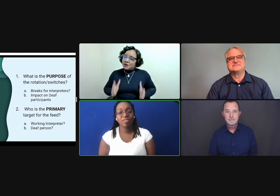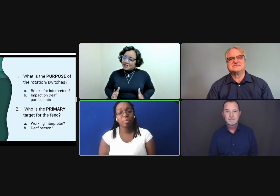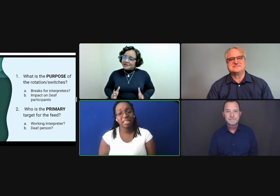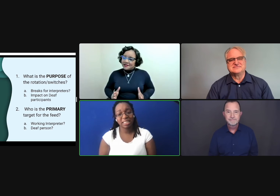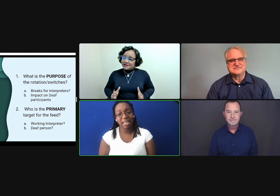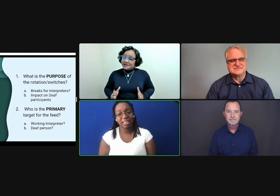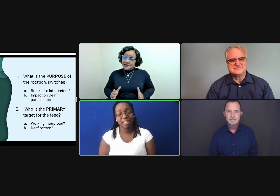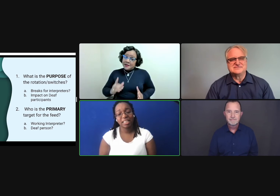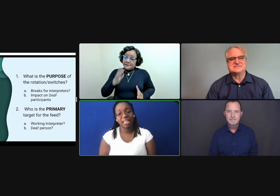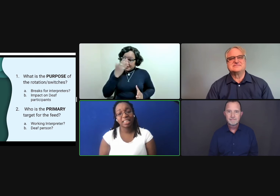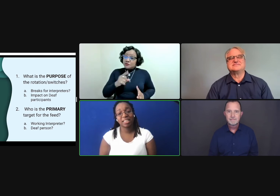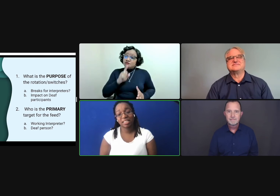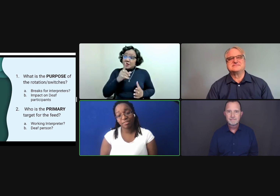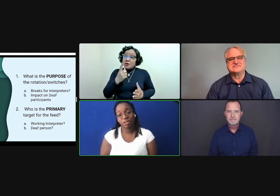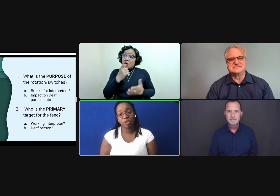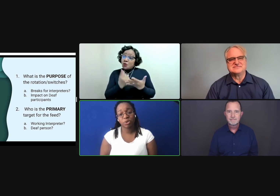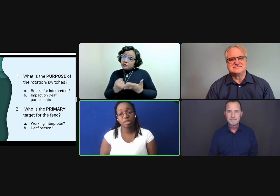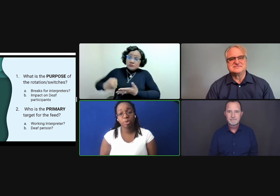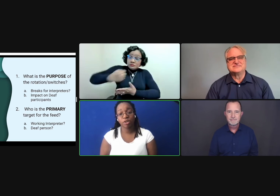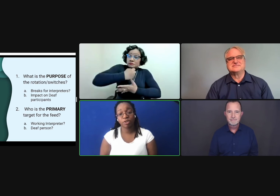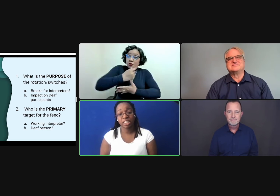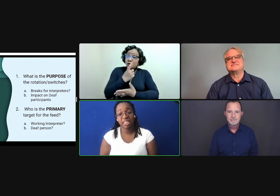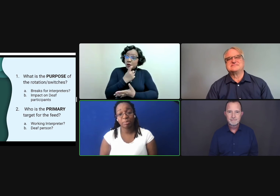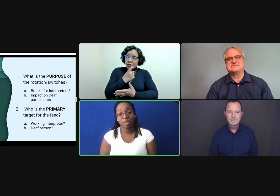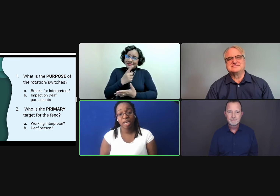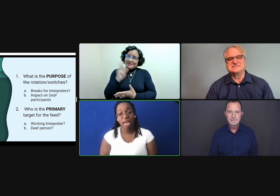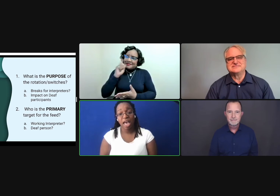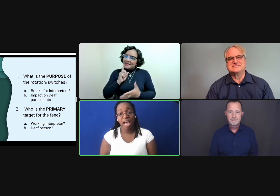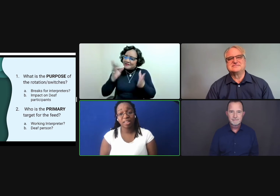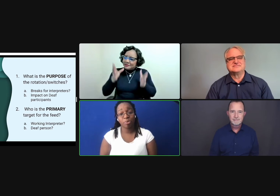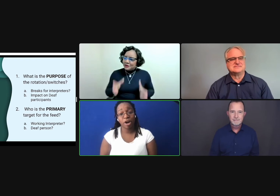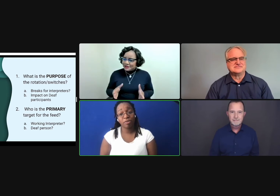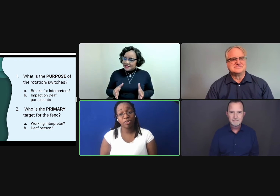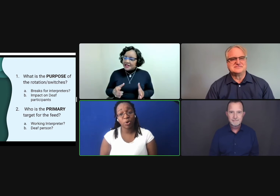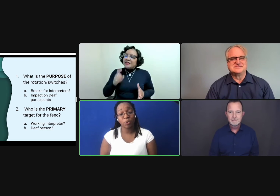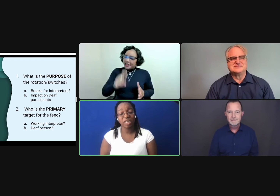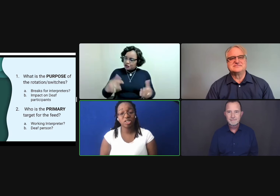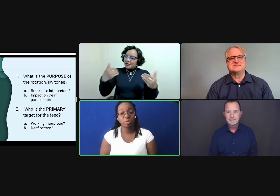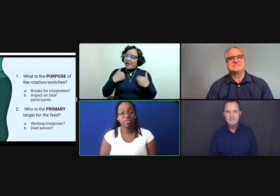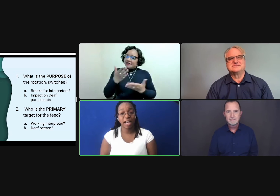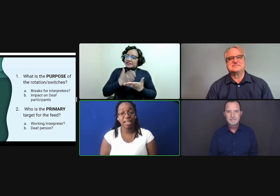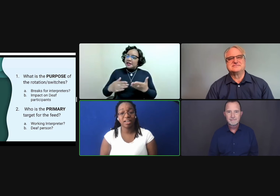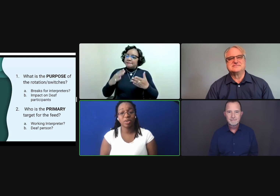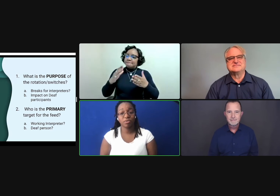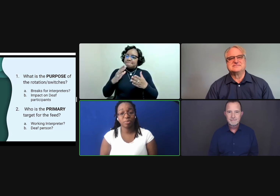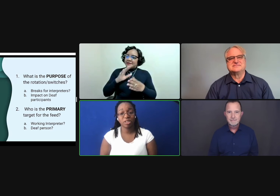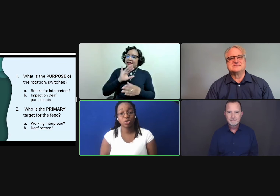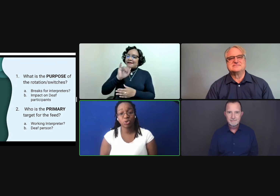Have the mindset that the deaf individual is part of your team. And the primary goal is to provide an equivalent message